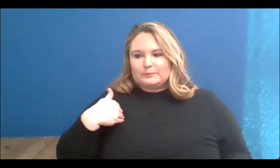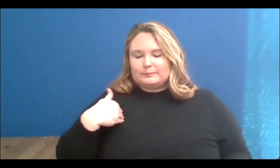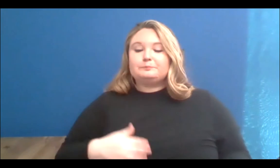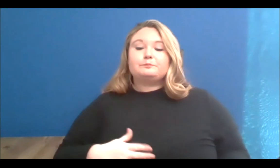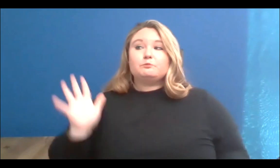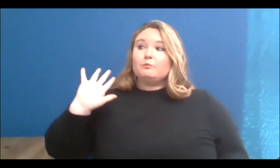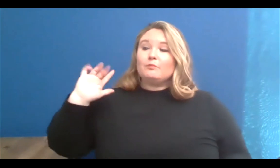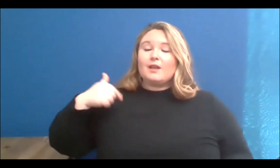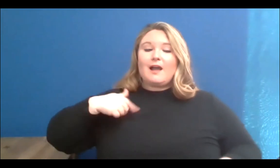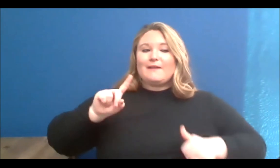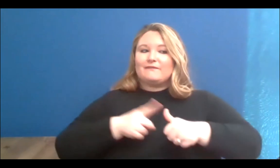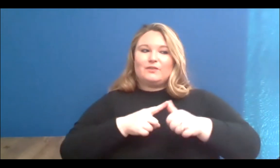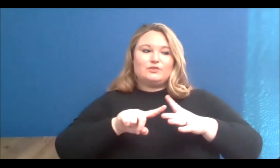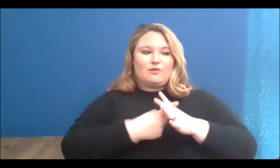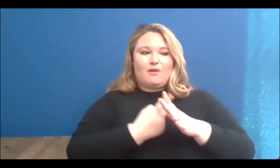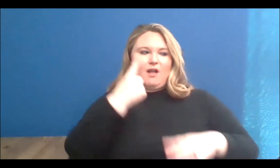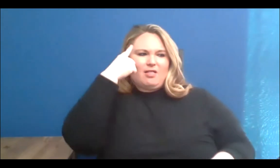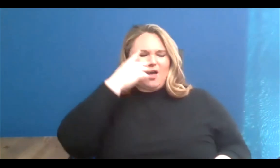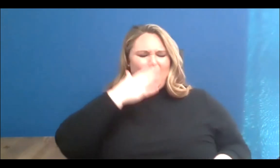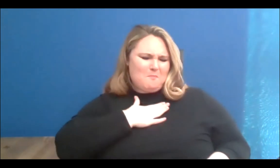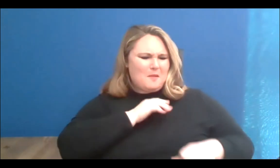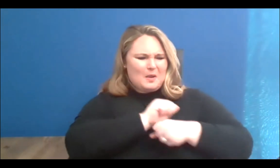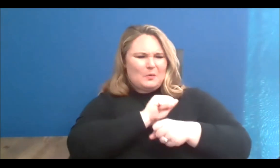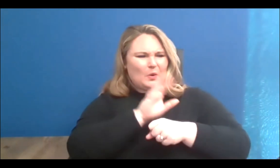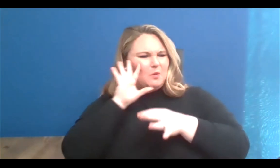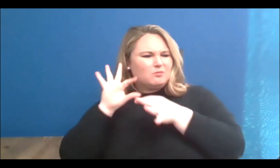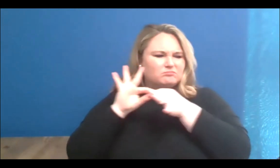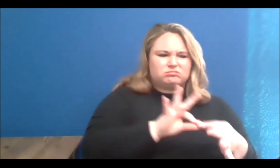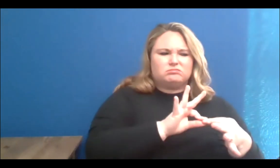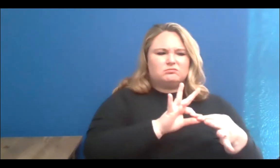kinda thought that my work would only relate to street art and I took the mural